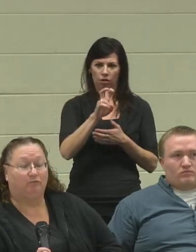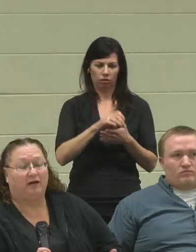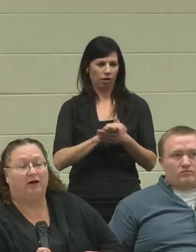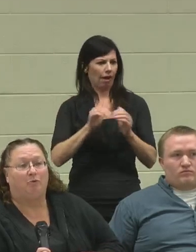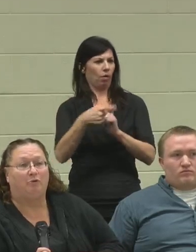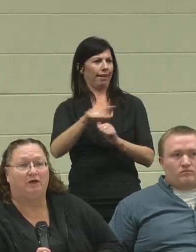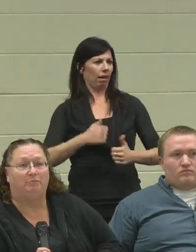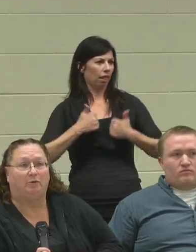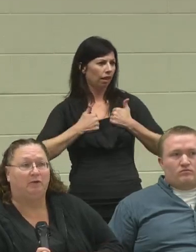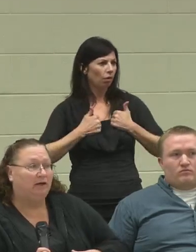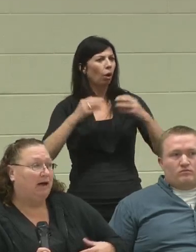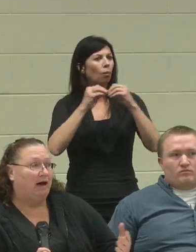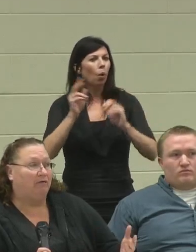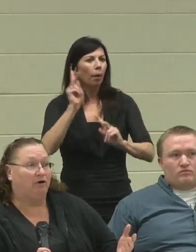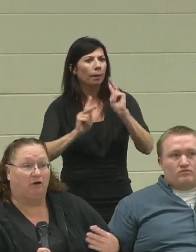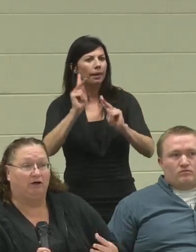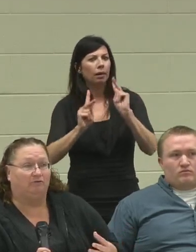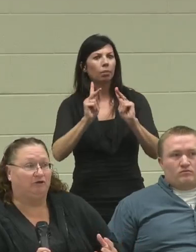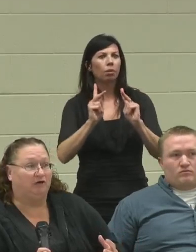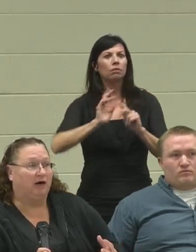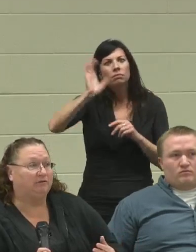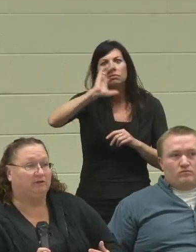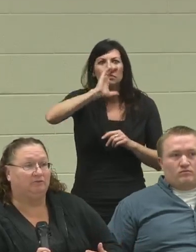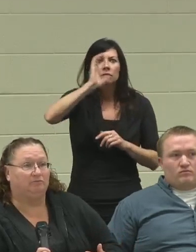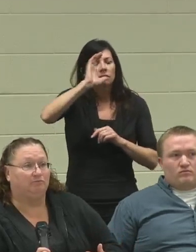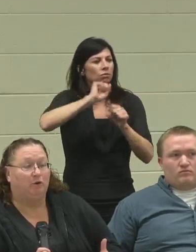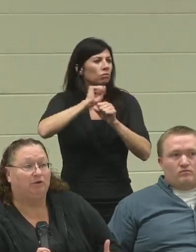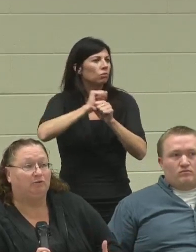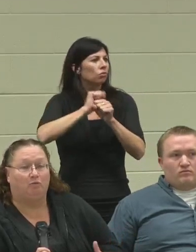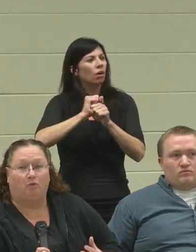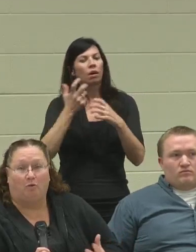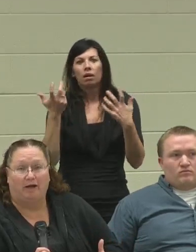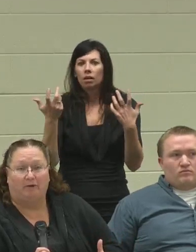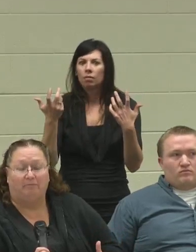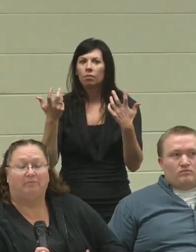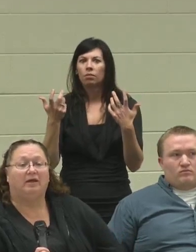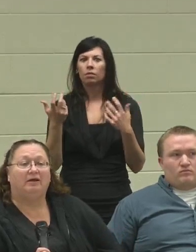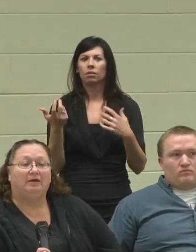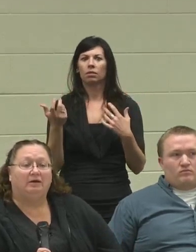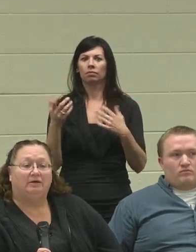We're going to have more people out there looking for jobs, and no one will want them.